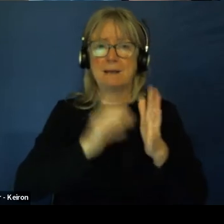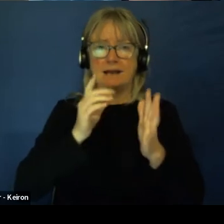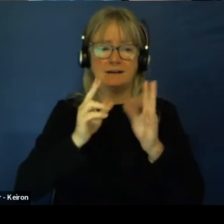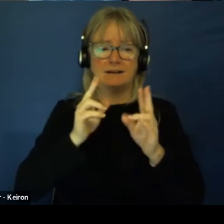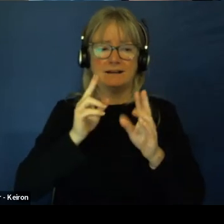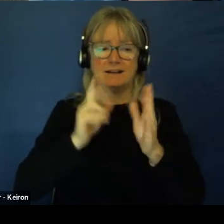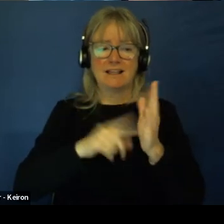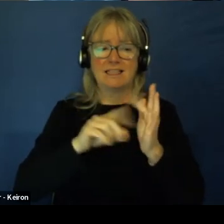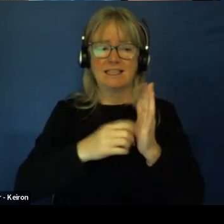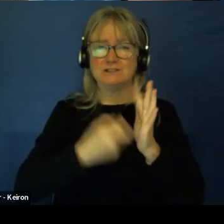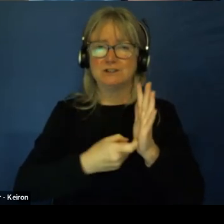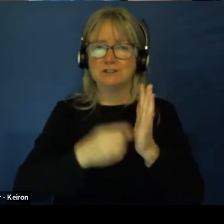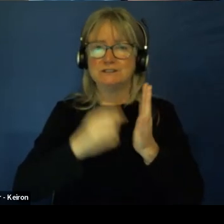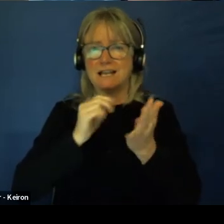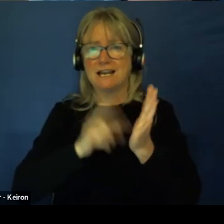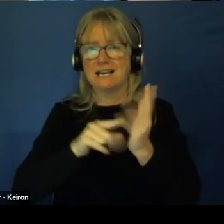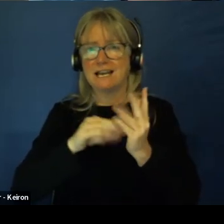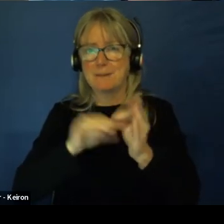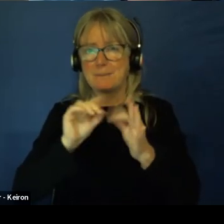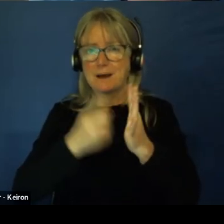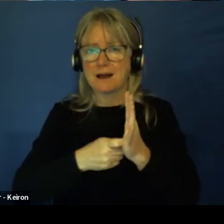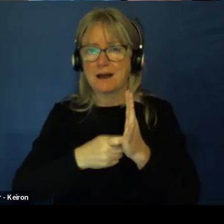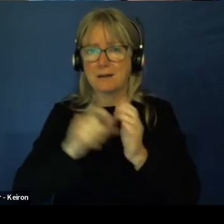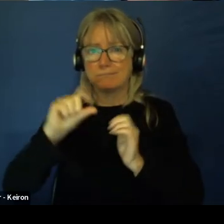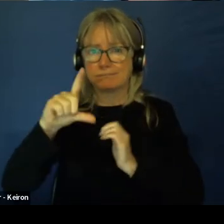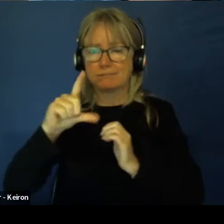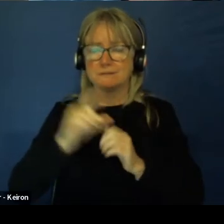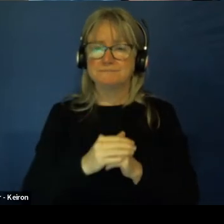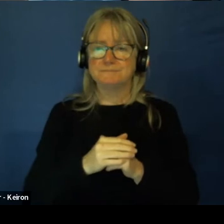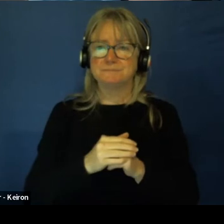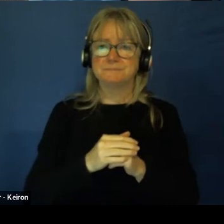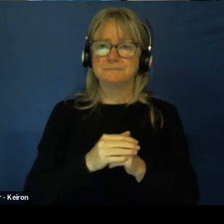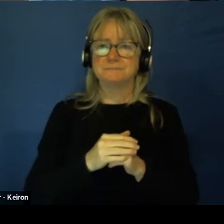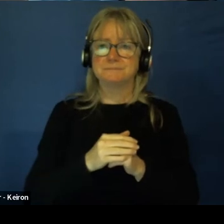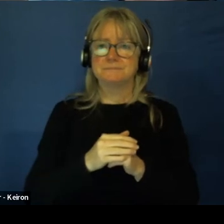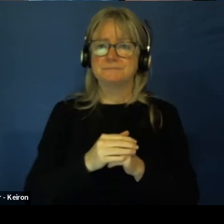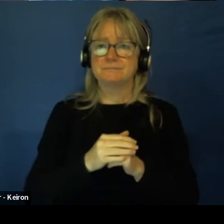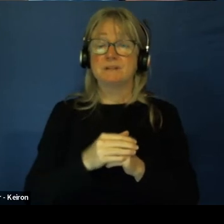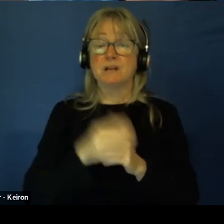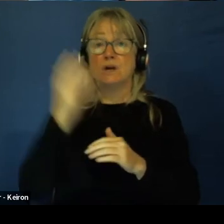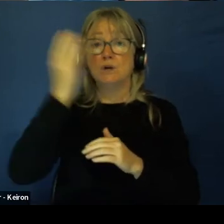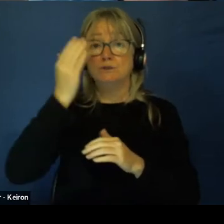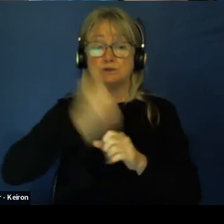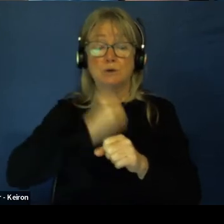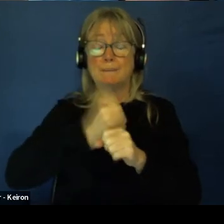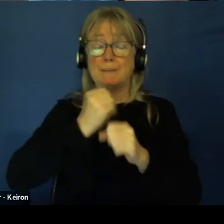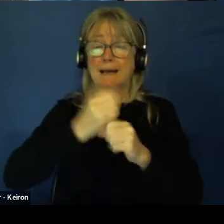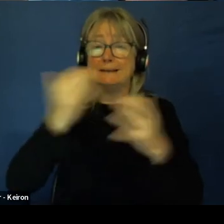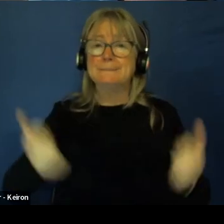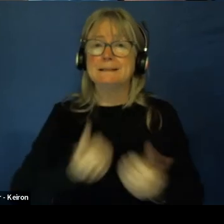So that was a bit disappointing to me, then I made a lot of visuals, they made, they made lots of visuals for me to use to communicate.